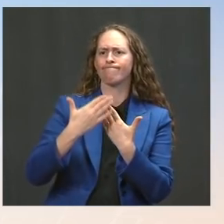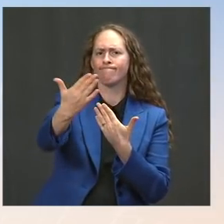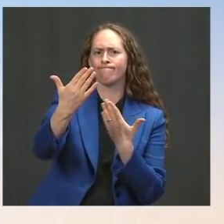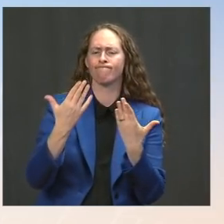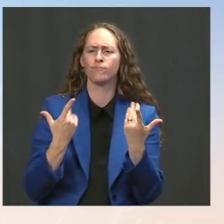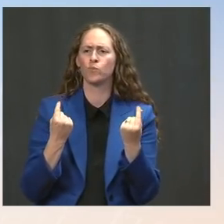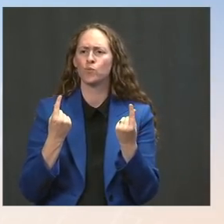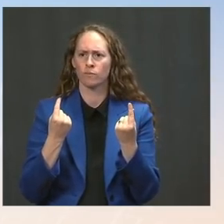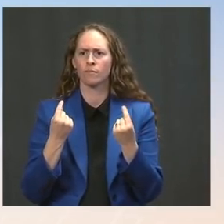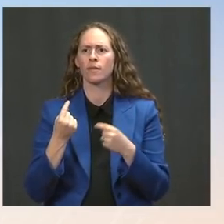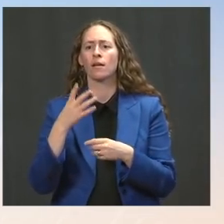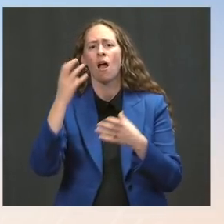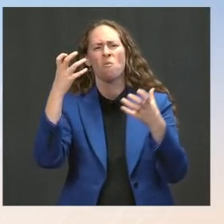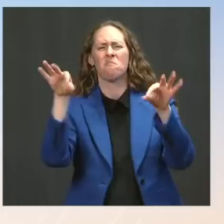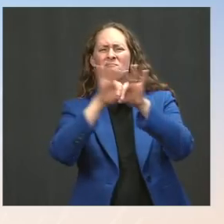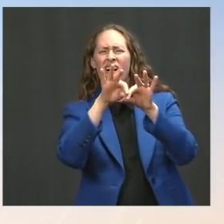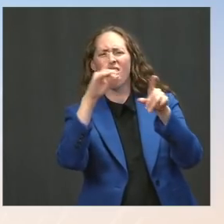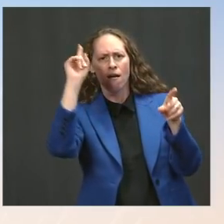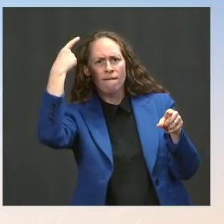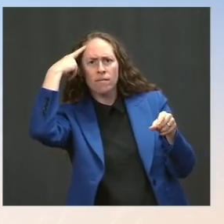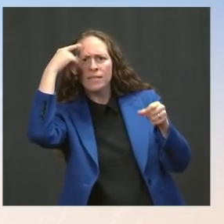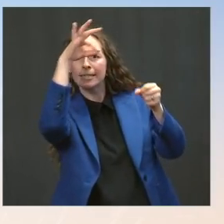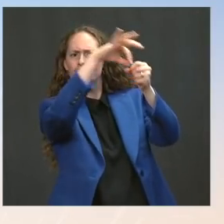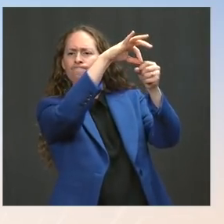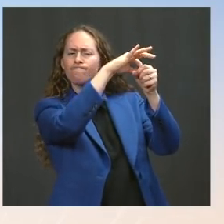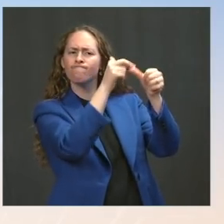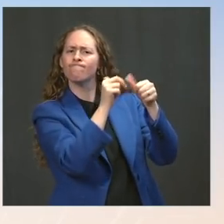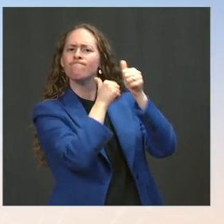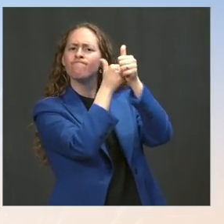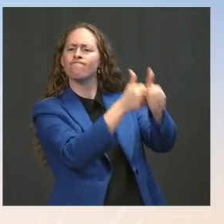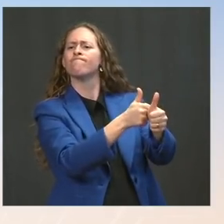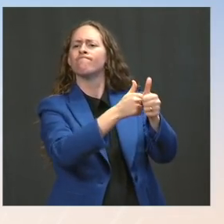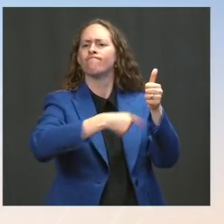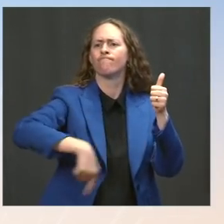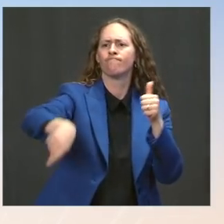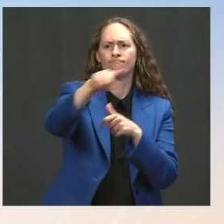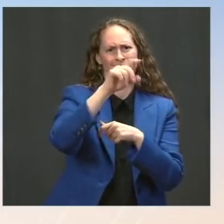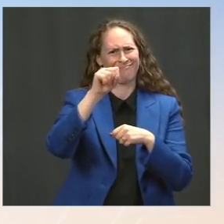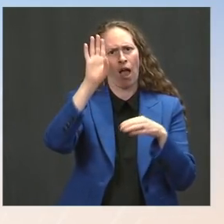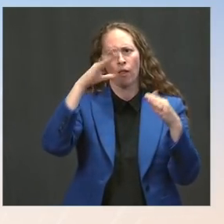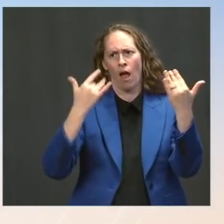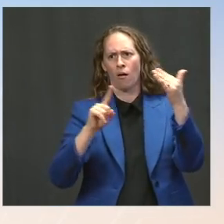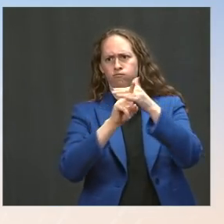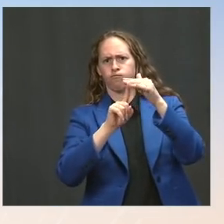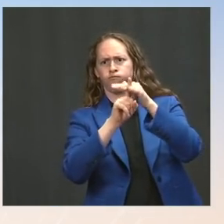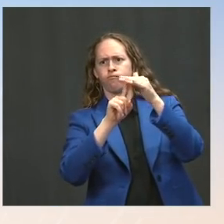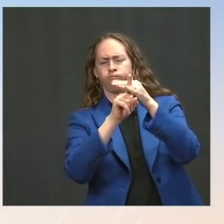As you know and as you just asked about, these -- there have been a lot of developments, even over the last 24 hours.